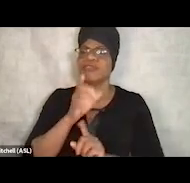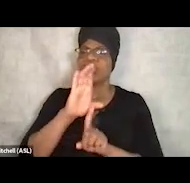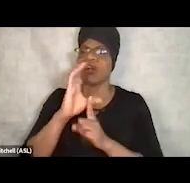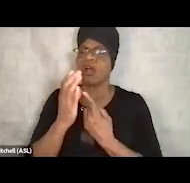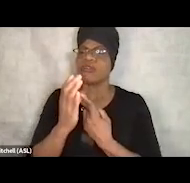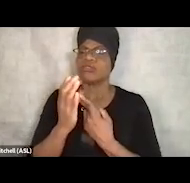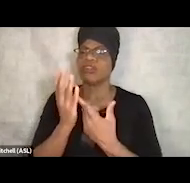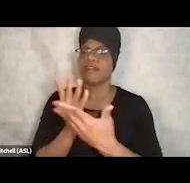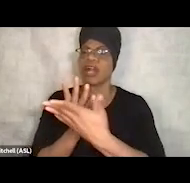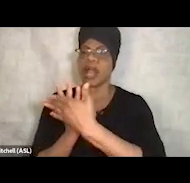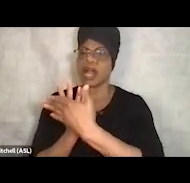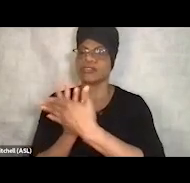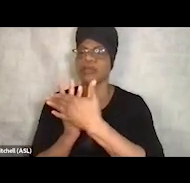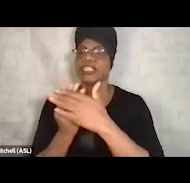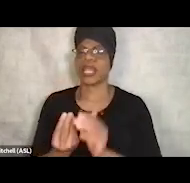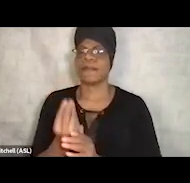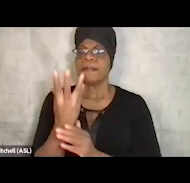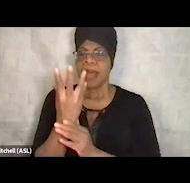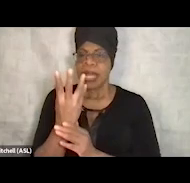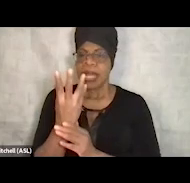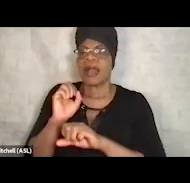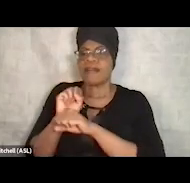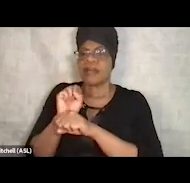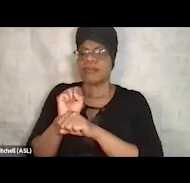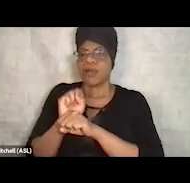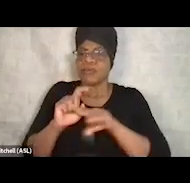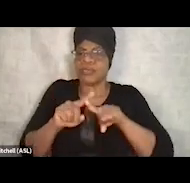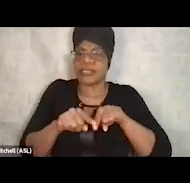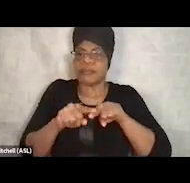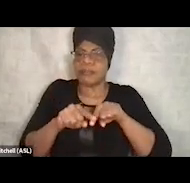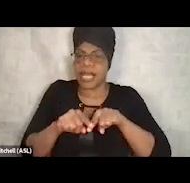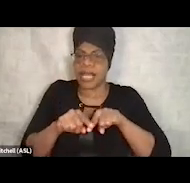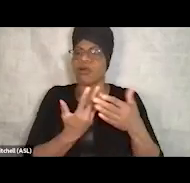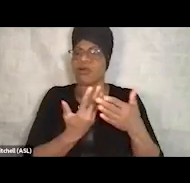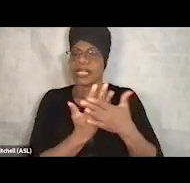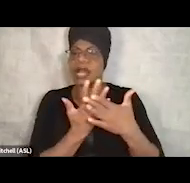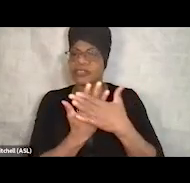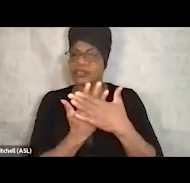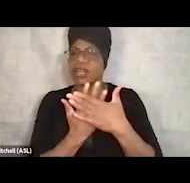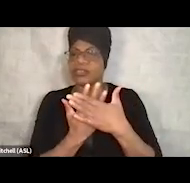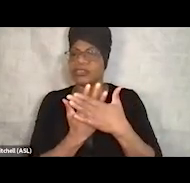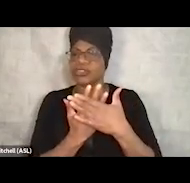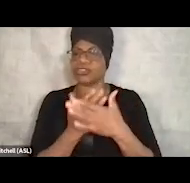and a lot of employment was dependent on incarceration and the criminal justice system.